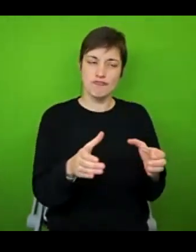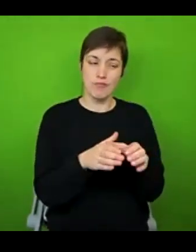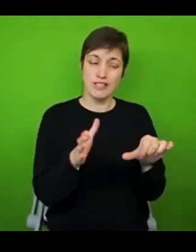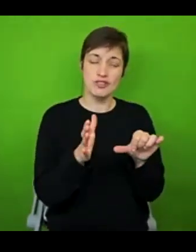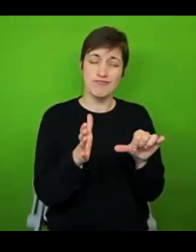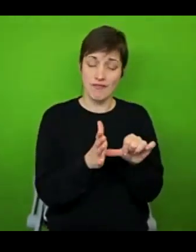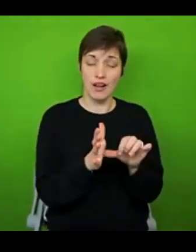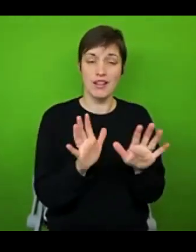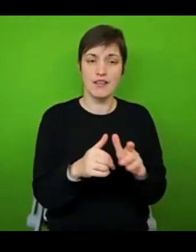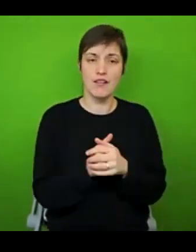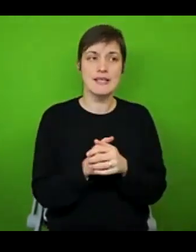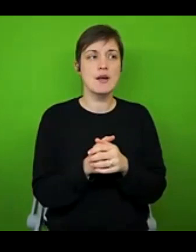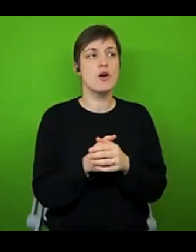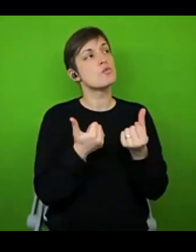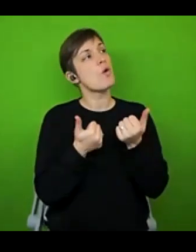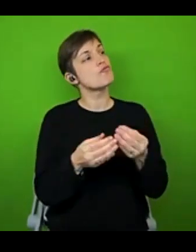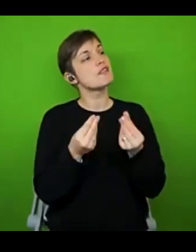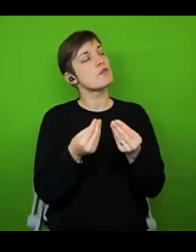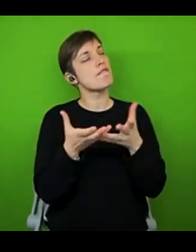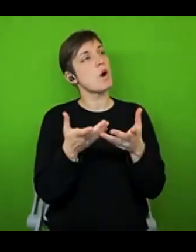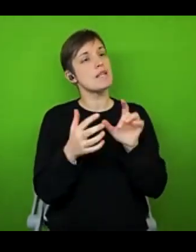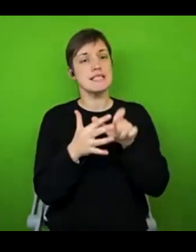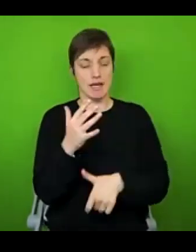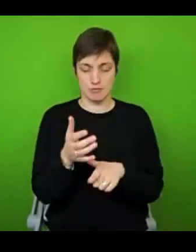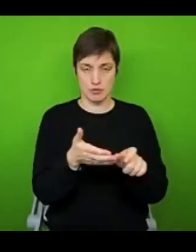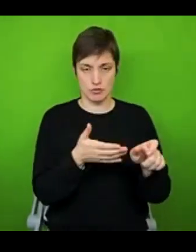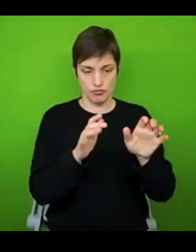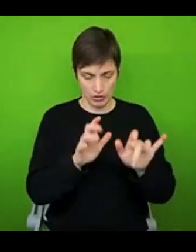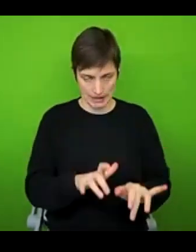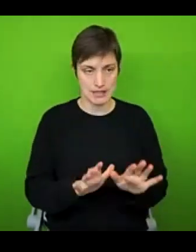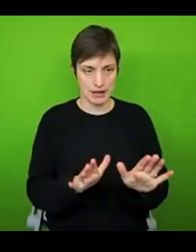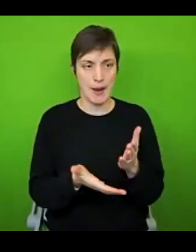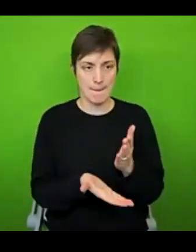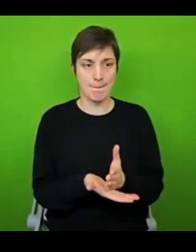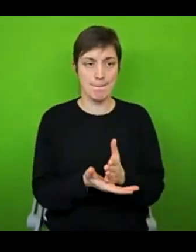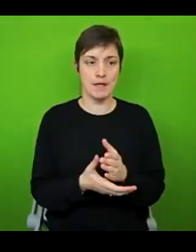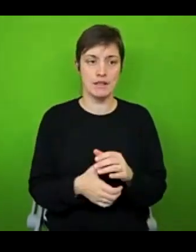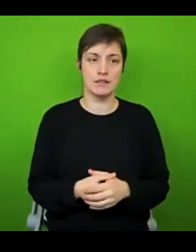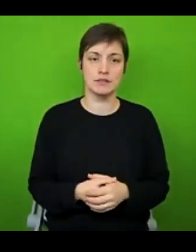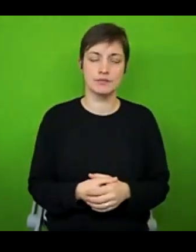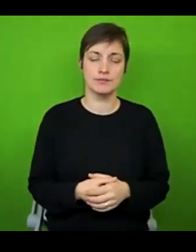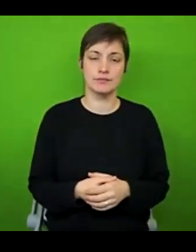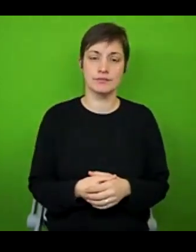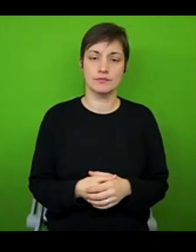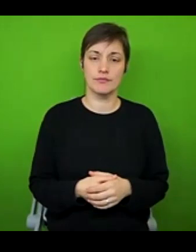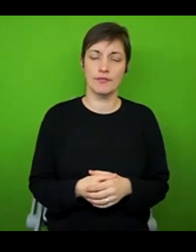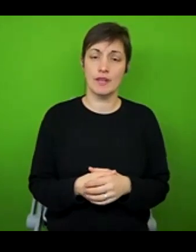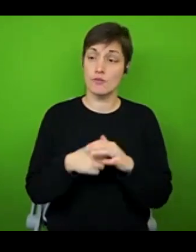for disabled writers. Let me try and think there's some good resources happening, good resources, there's some good